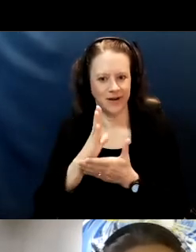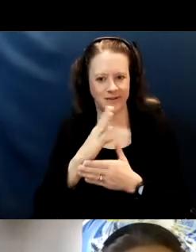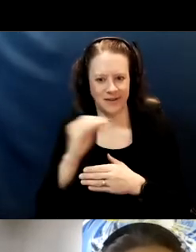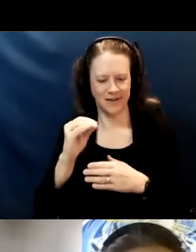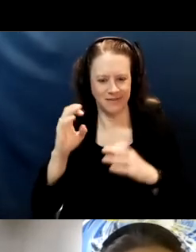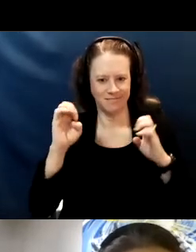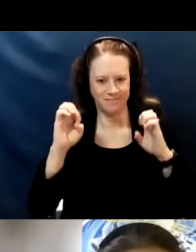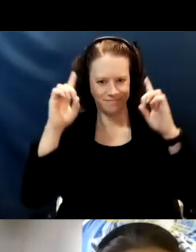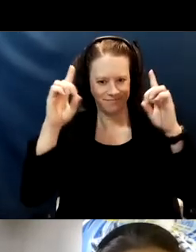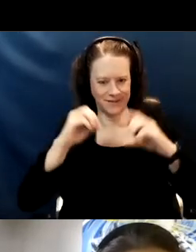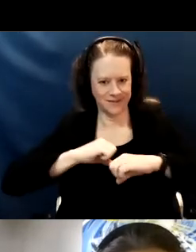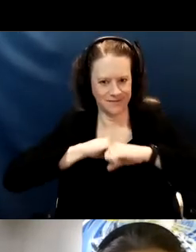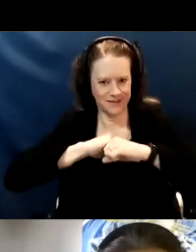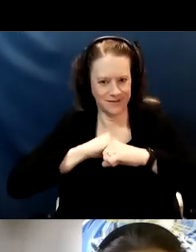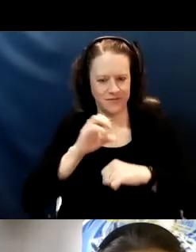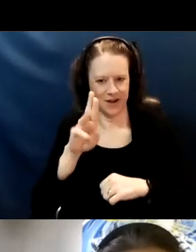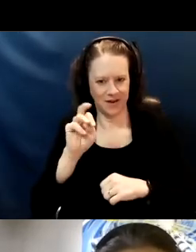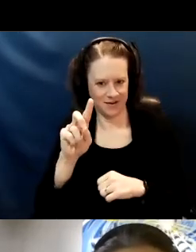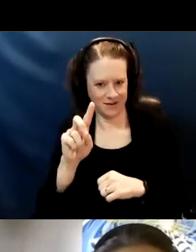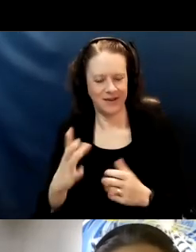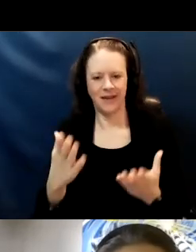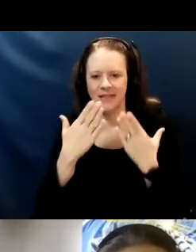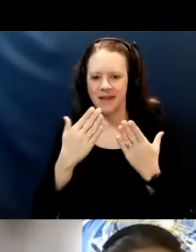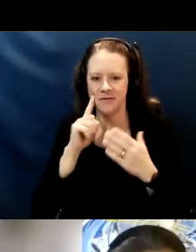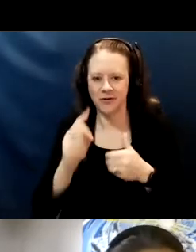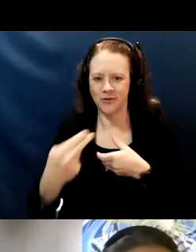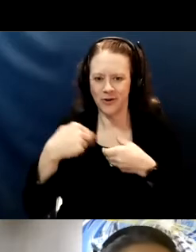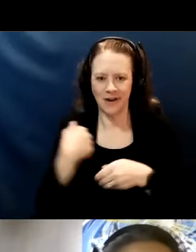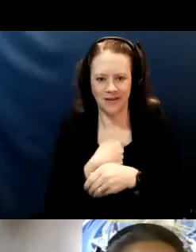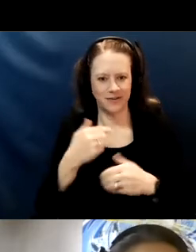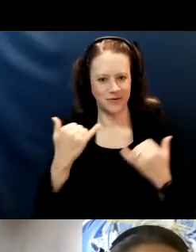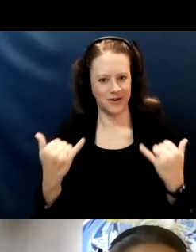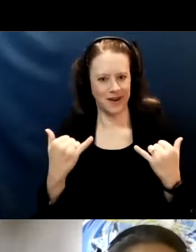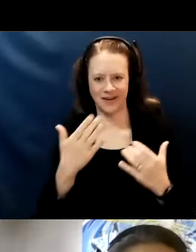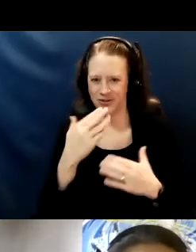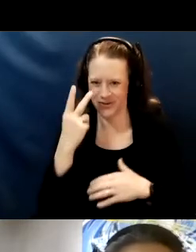And it's good to see you all thank you for joining us today with our question and answers